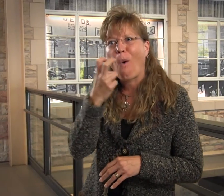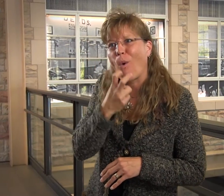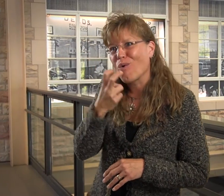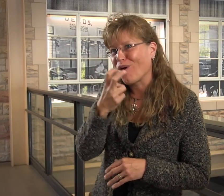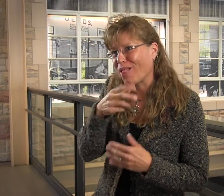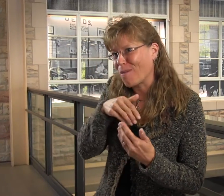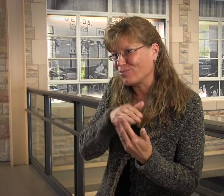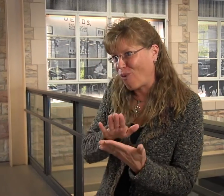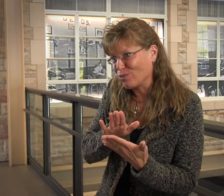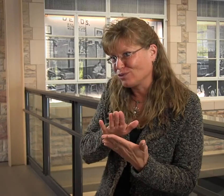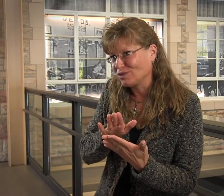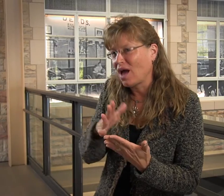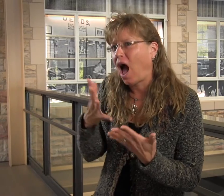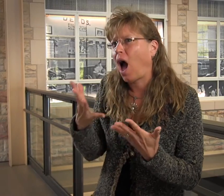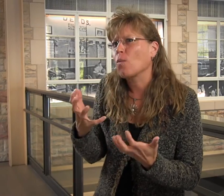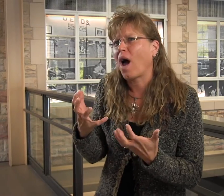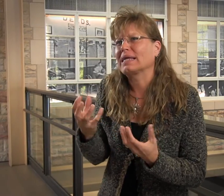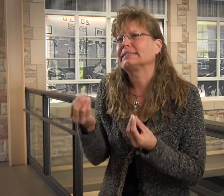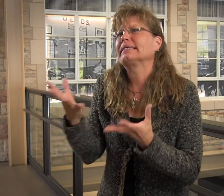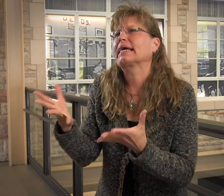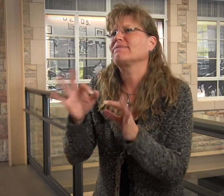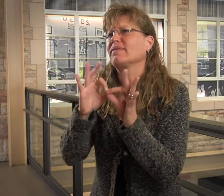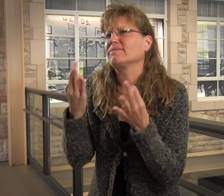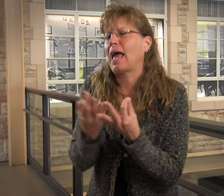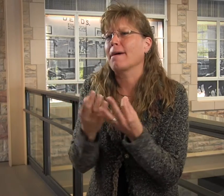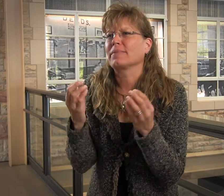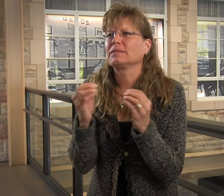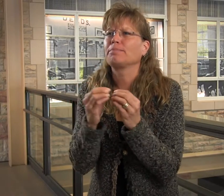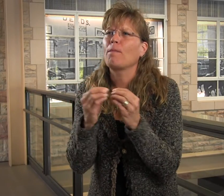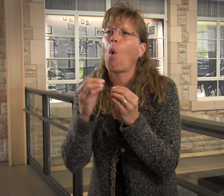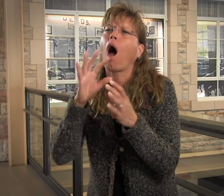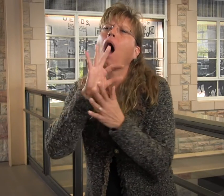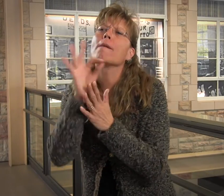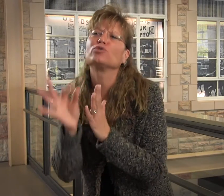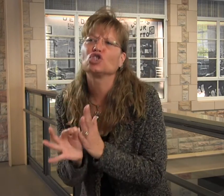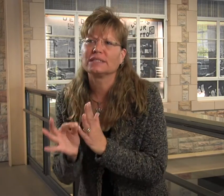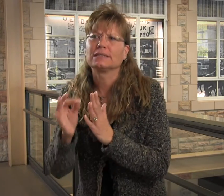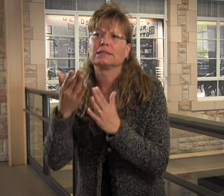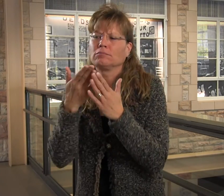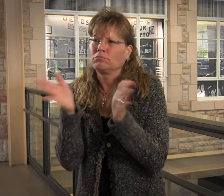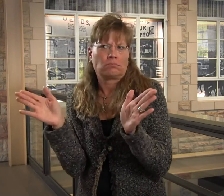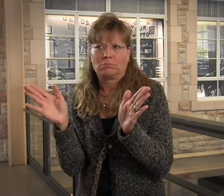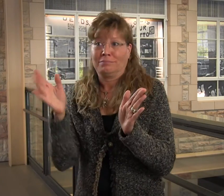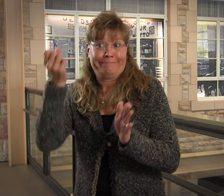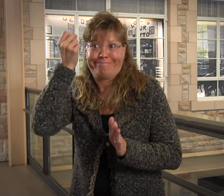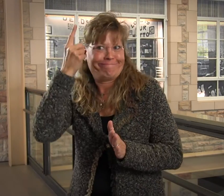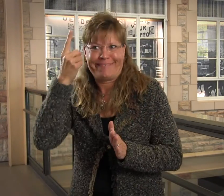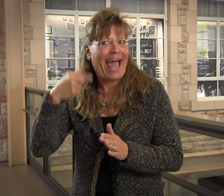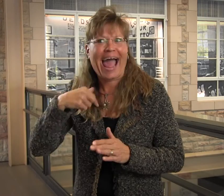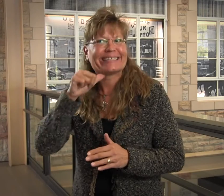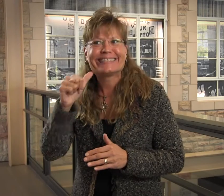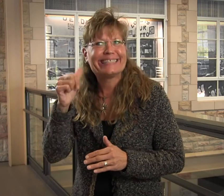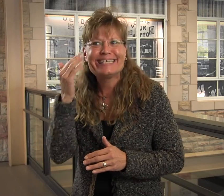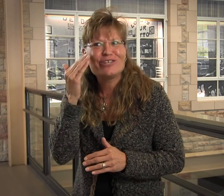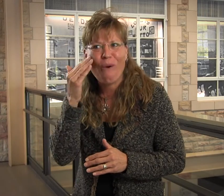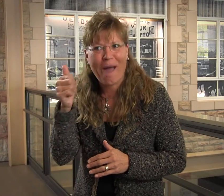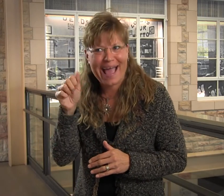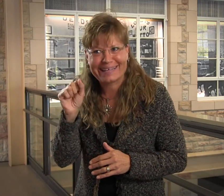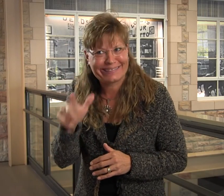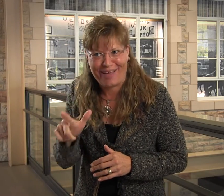who utilize the oral approach. I wanted to give those families more options. Generally speaking, at that time, I didn't know